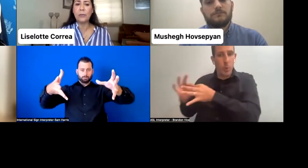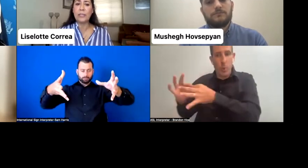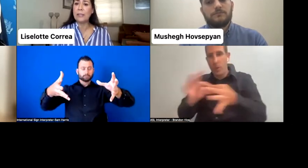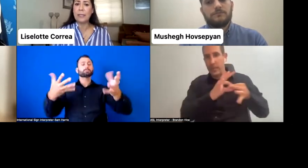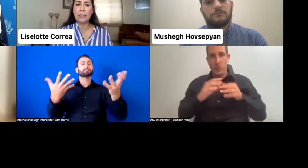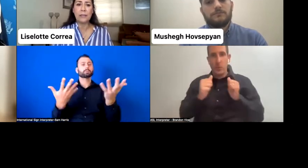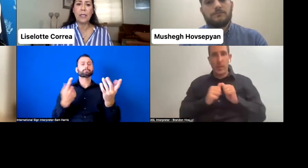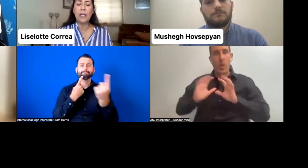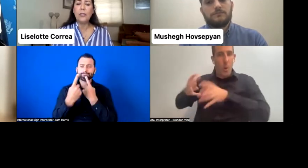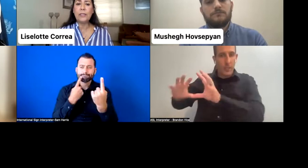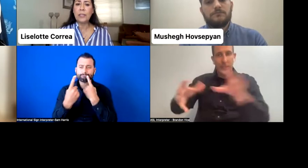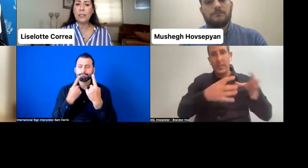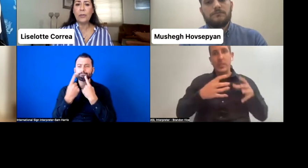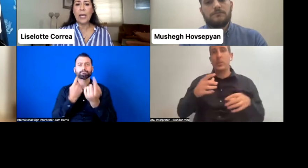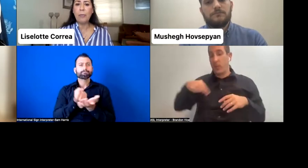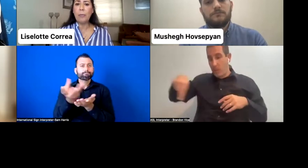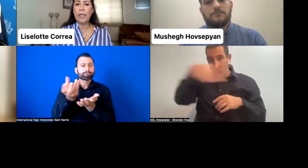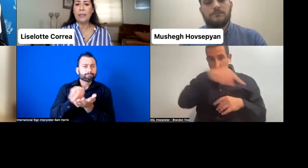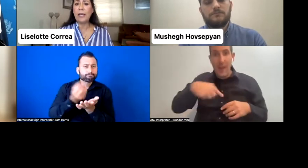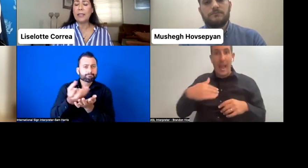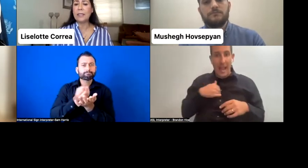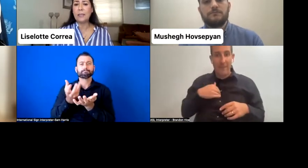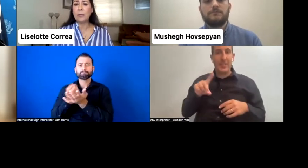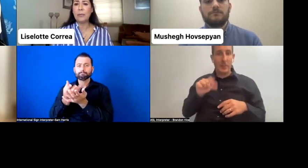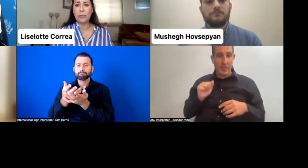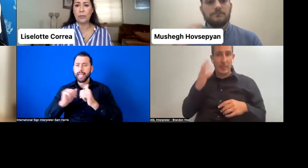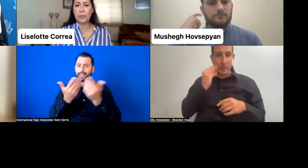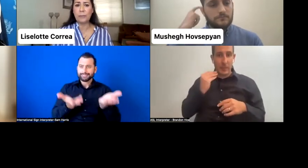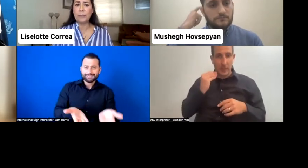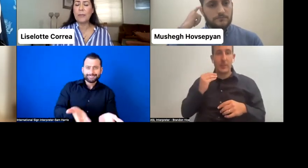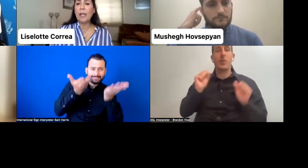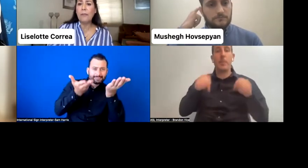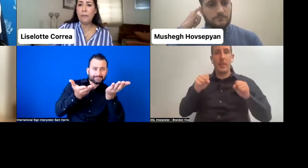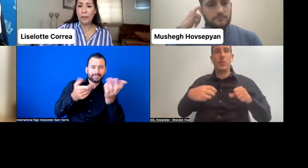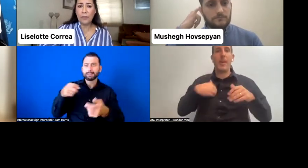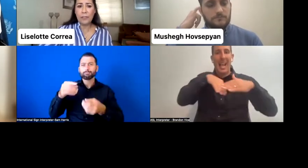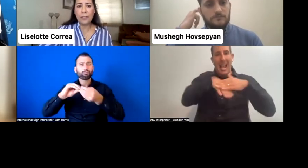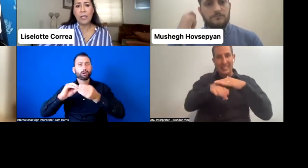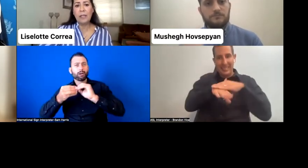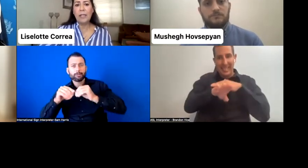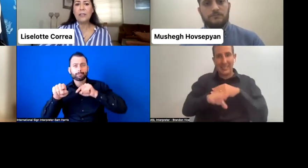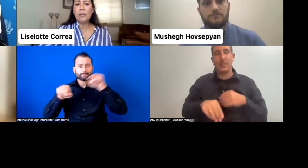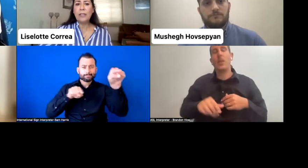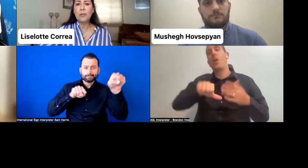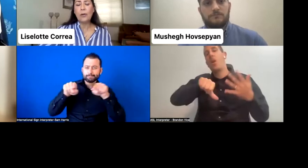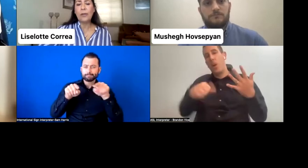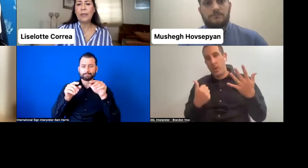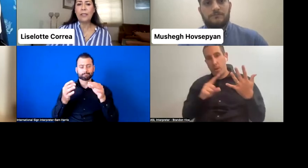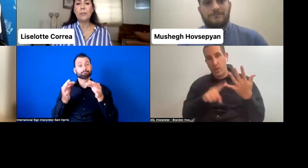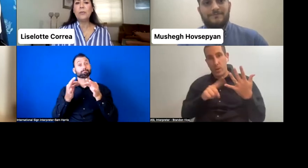with disabilities to execute appropriate and accessible measures. Fifth, the electoral authorities must